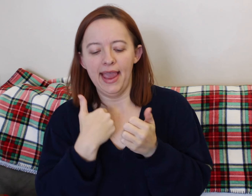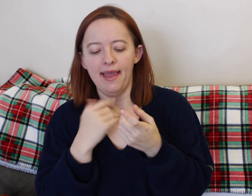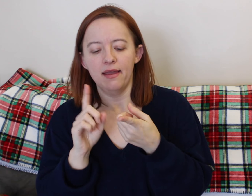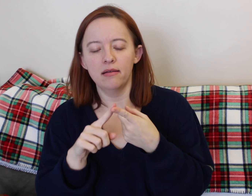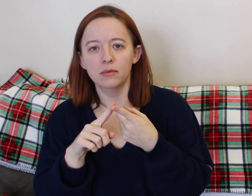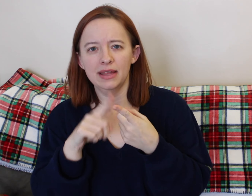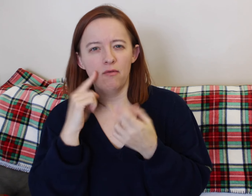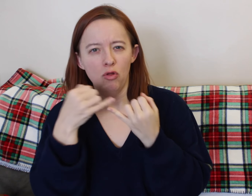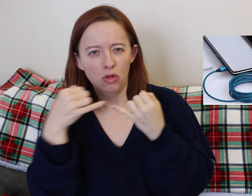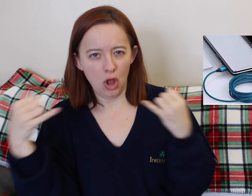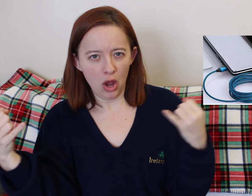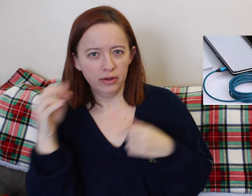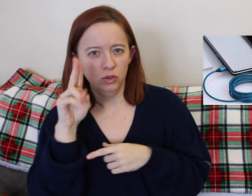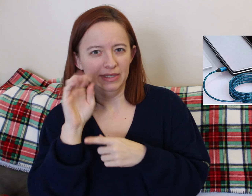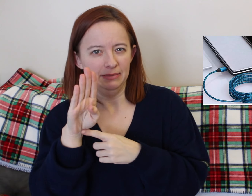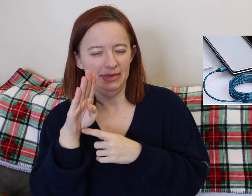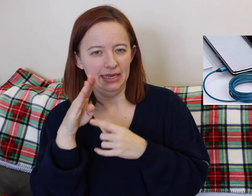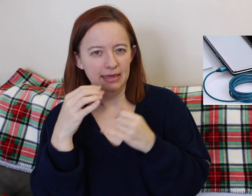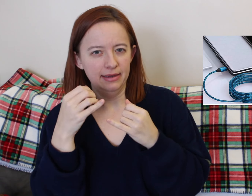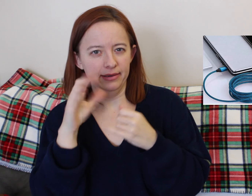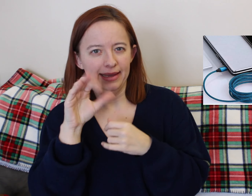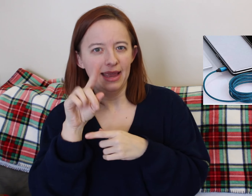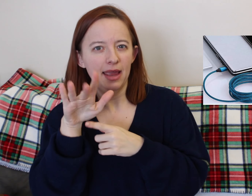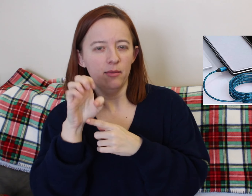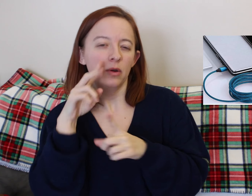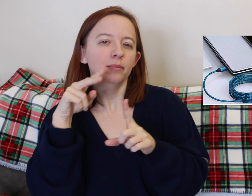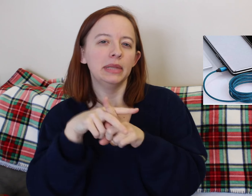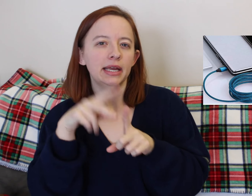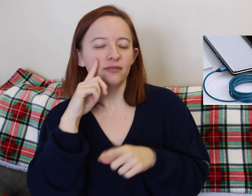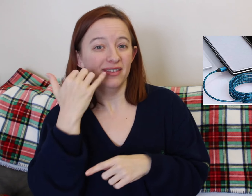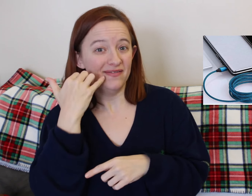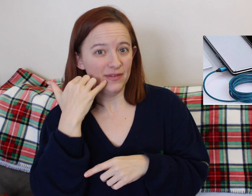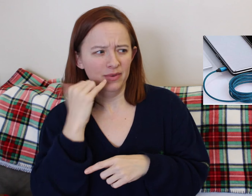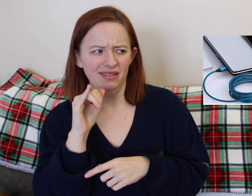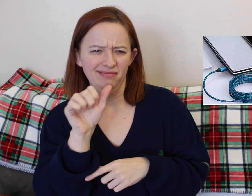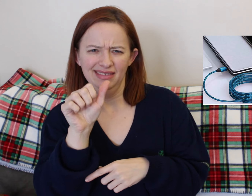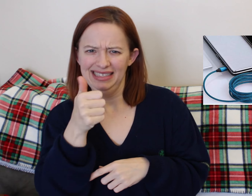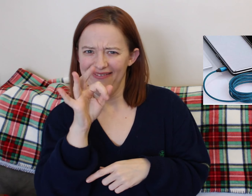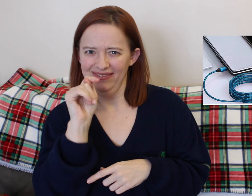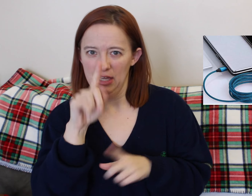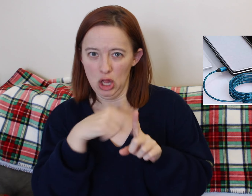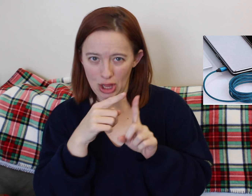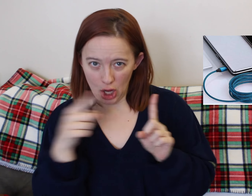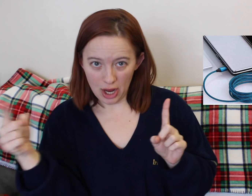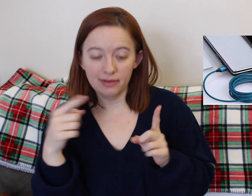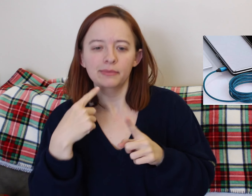Cause Jenna had a bunch of others things as well. So I would say yes, a ROLLING suitcase with a handle, that's a good idea.